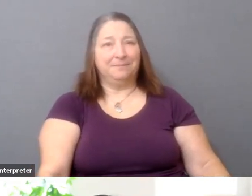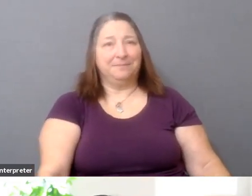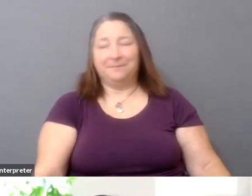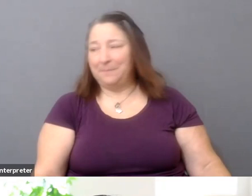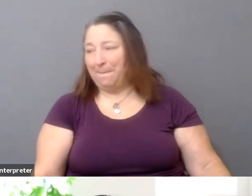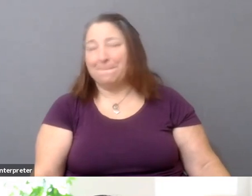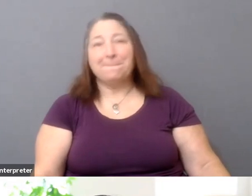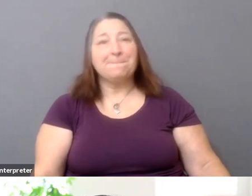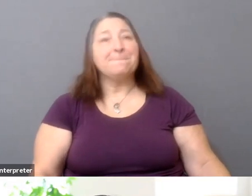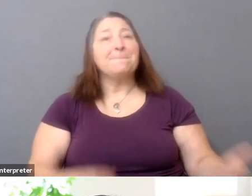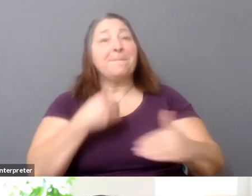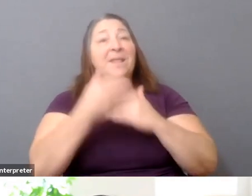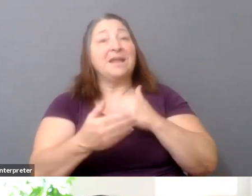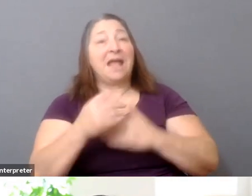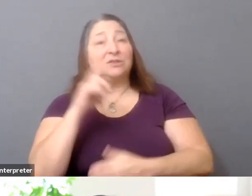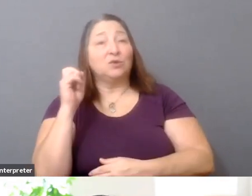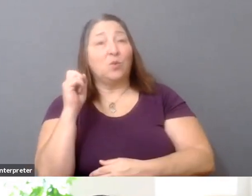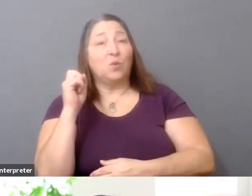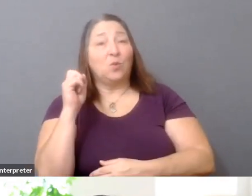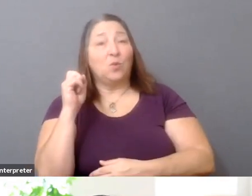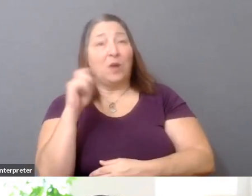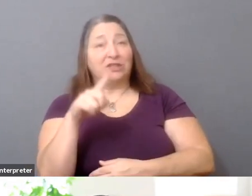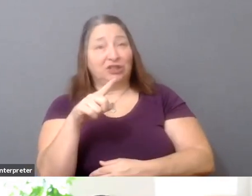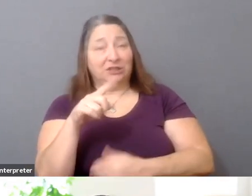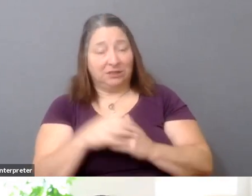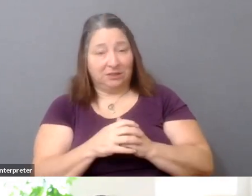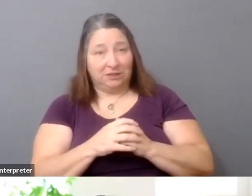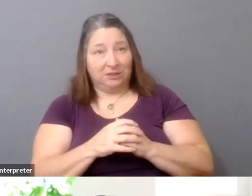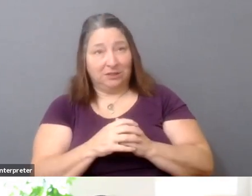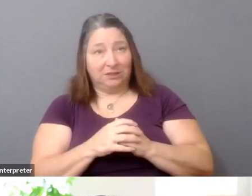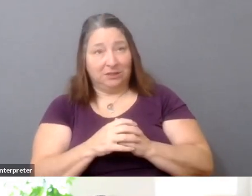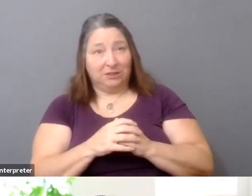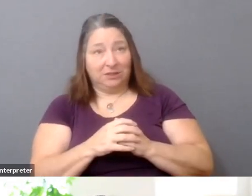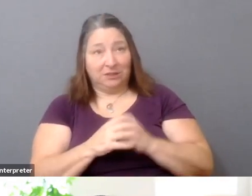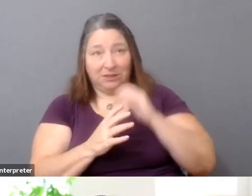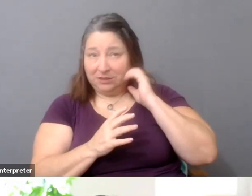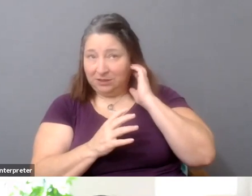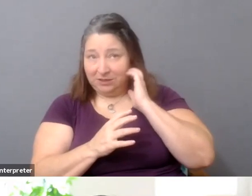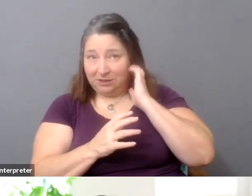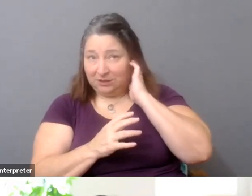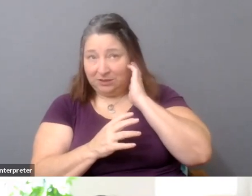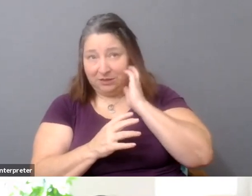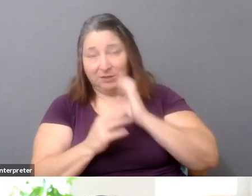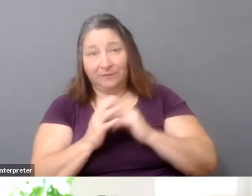OK, the next question I think is something that you've been touching on and referencing, but someone's asking, "How do you